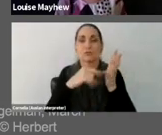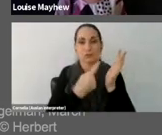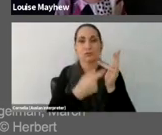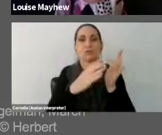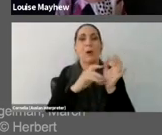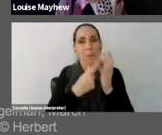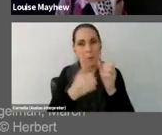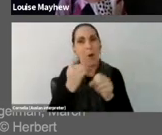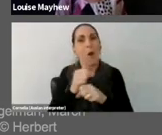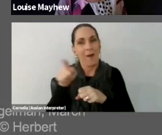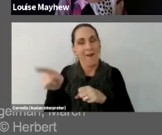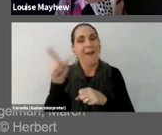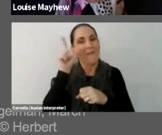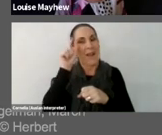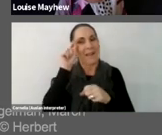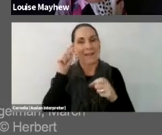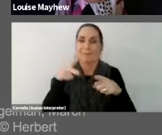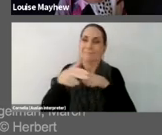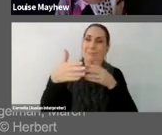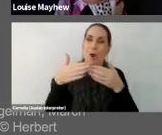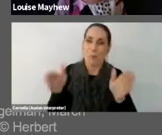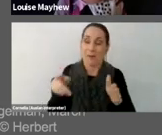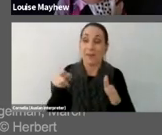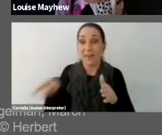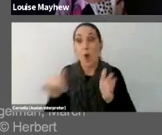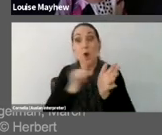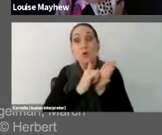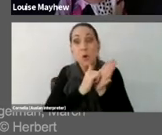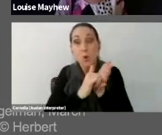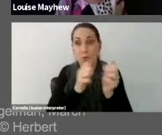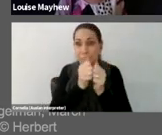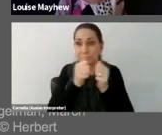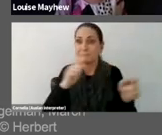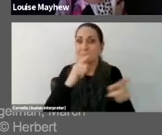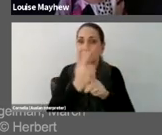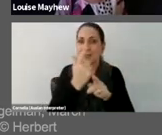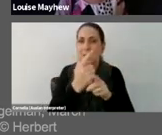At the time the New York Times described Stromberg as a